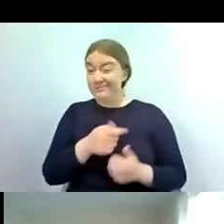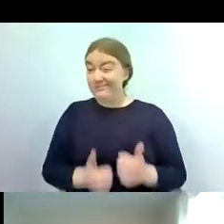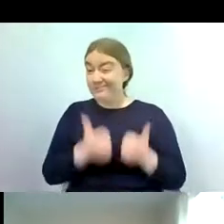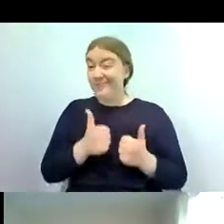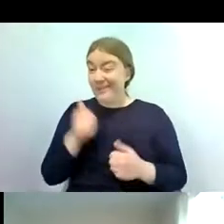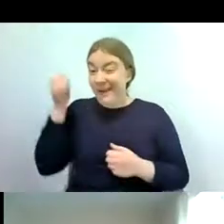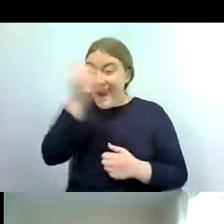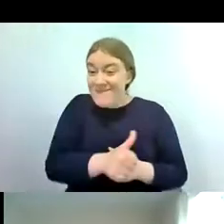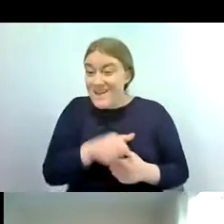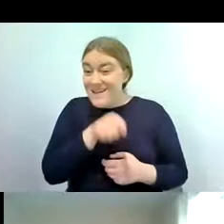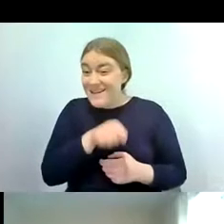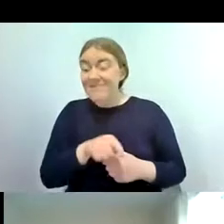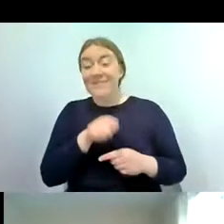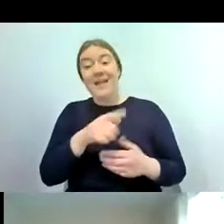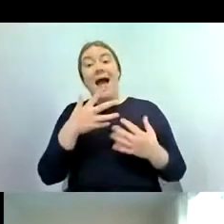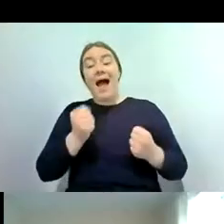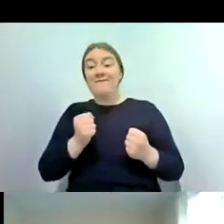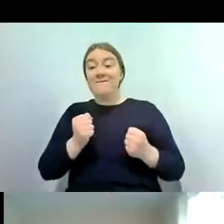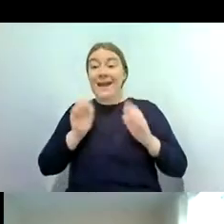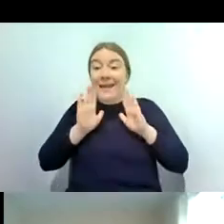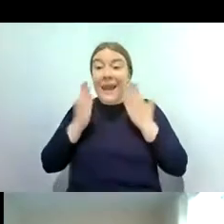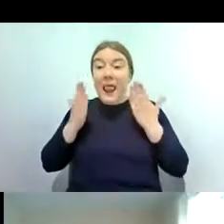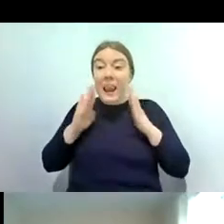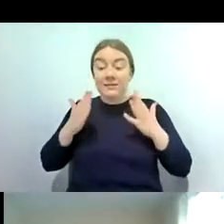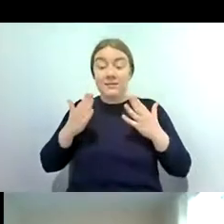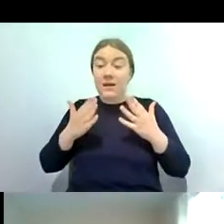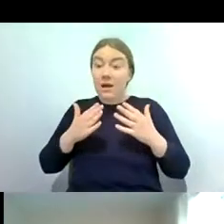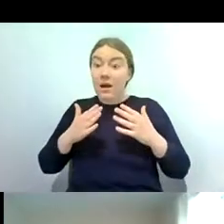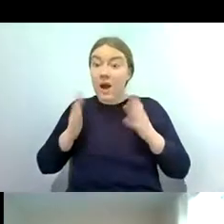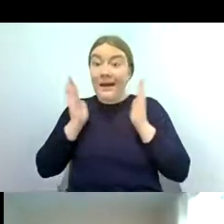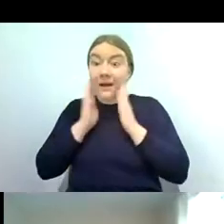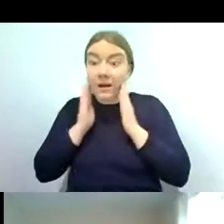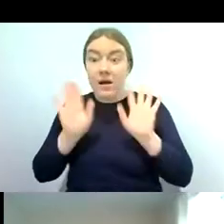is that they have external gills underneath their legs on their thorax and if you look